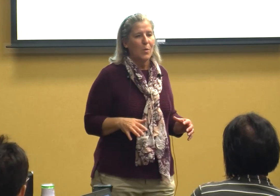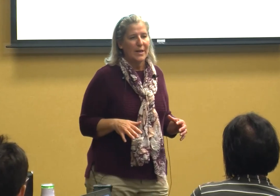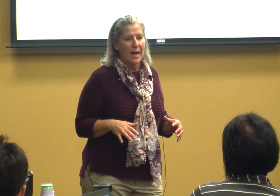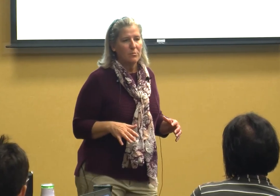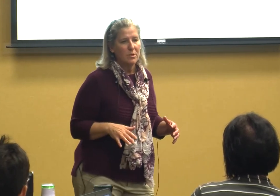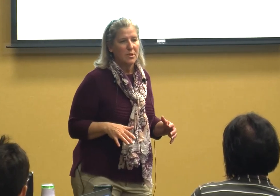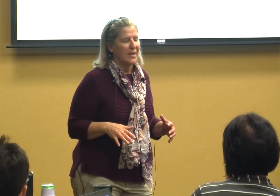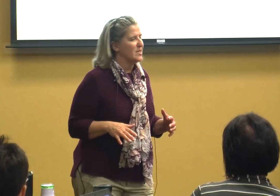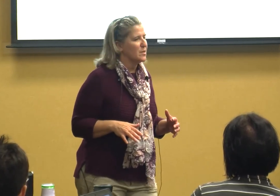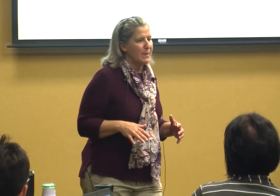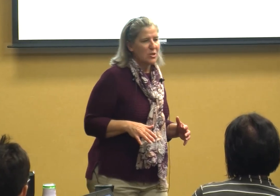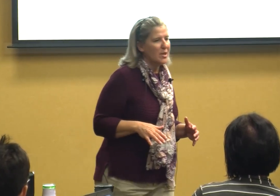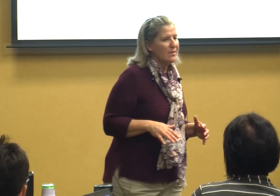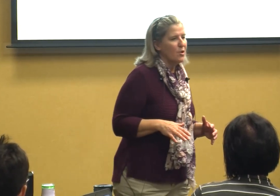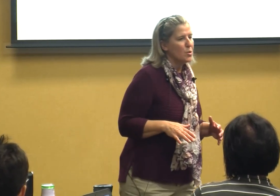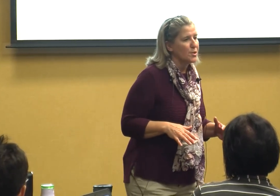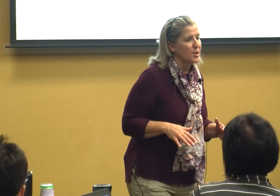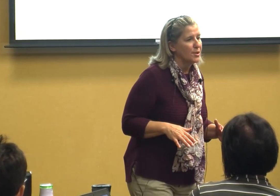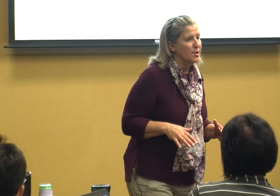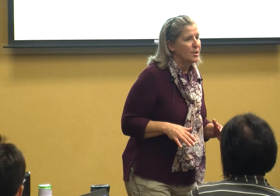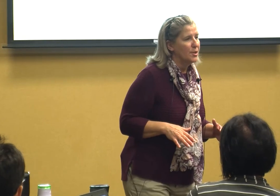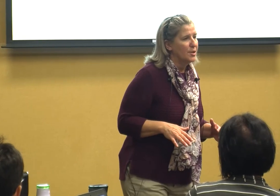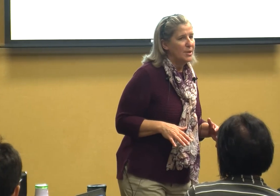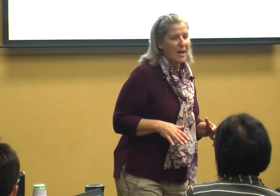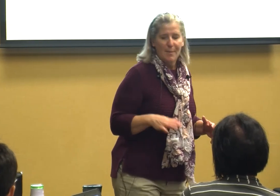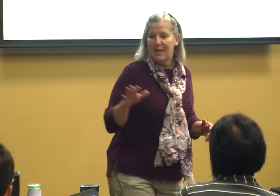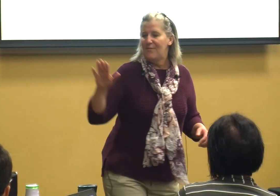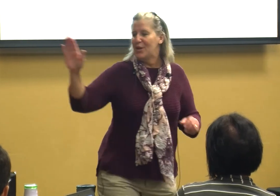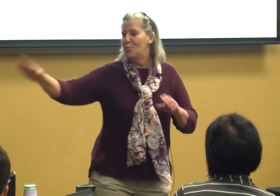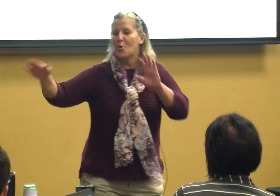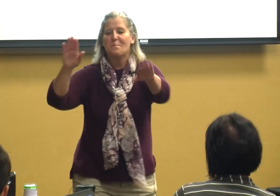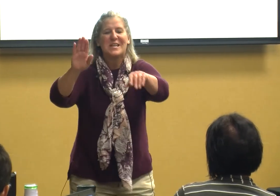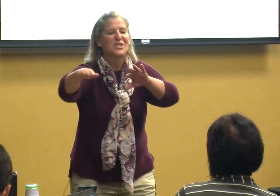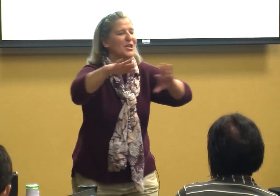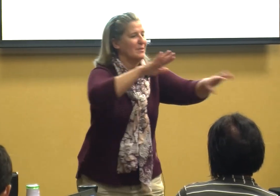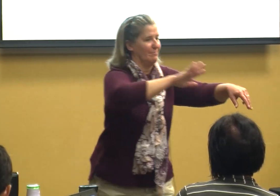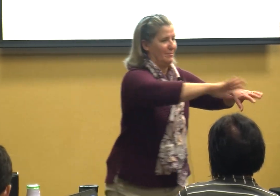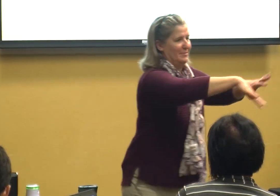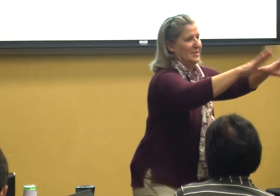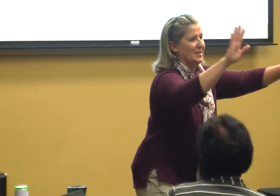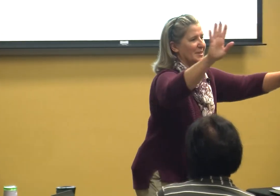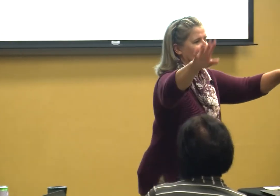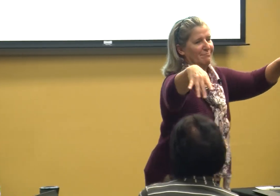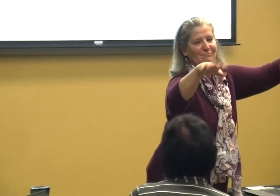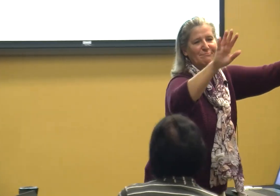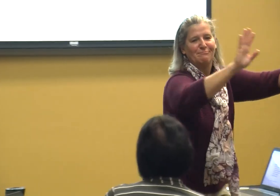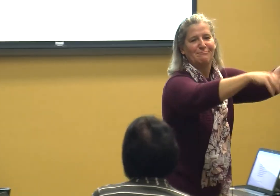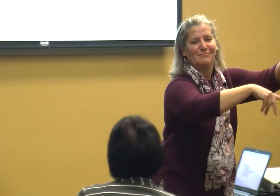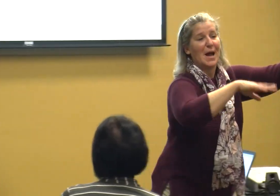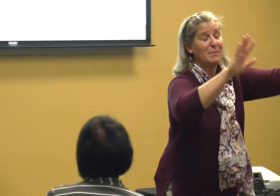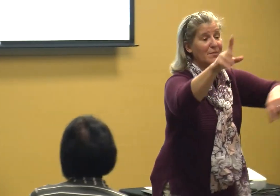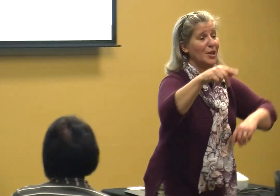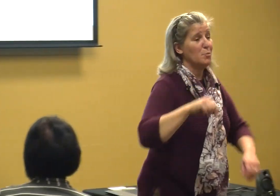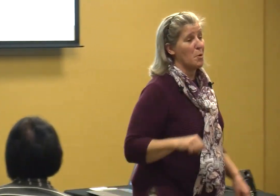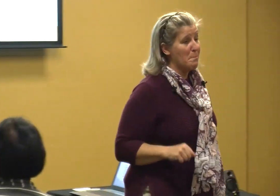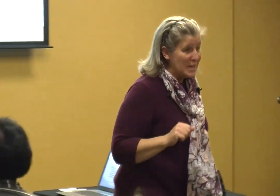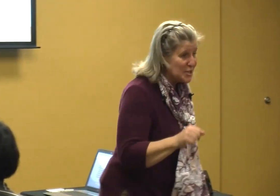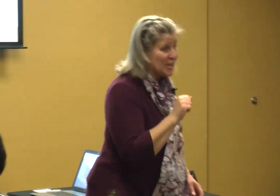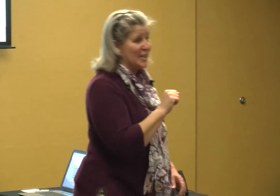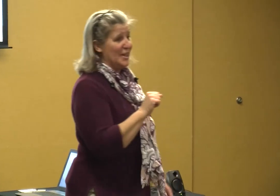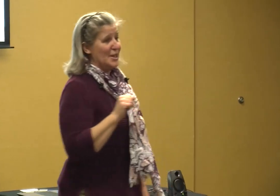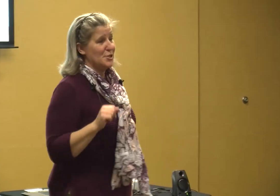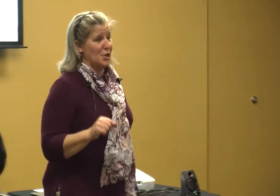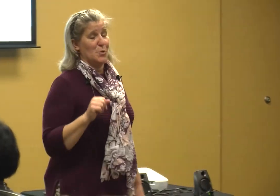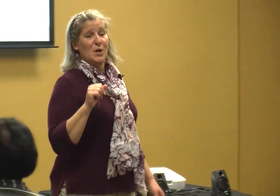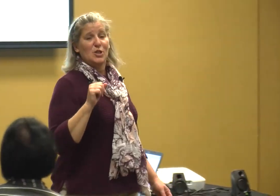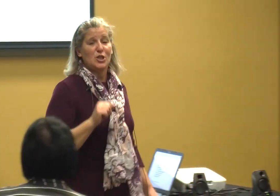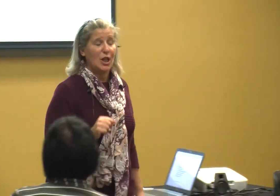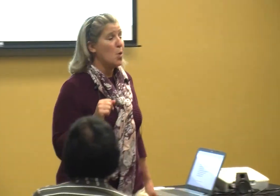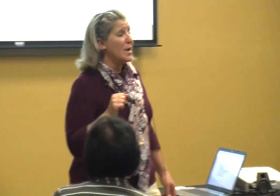it down and especially at first I'm giving you permission I'm giving you permission to slow it